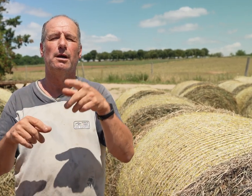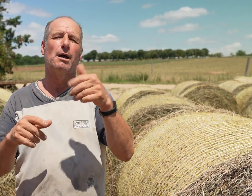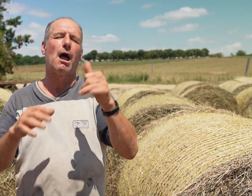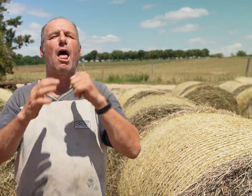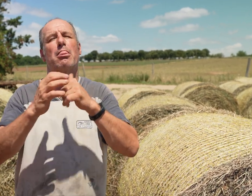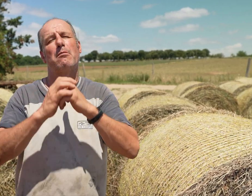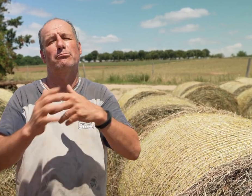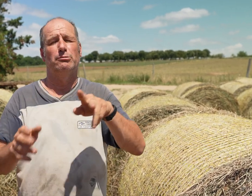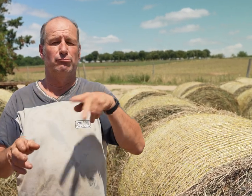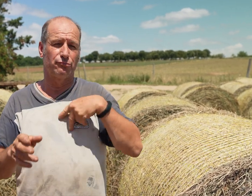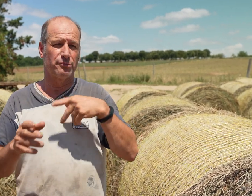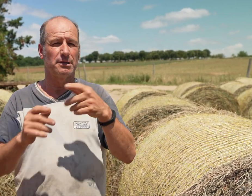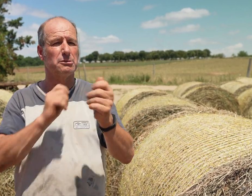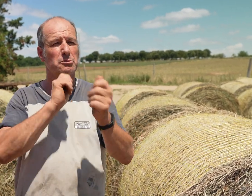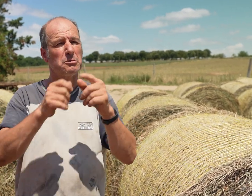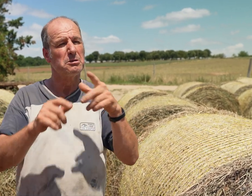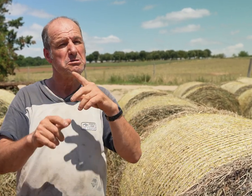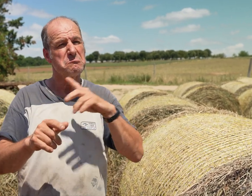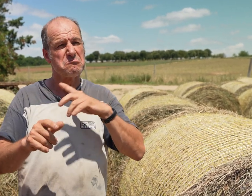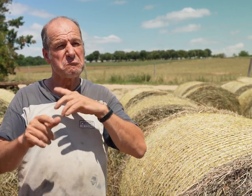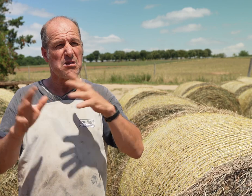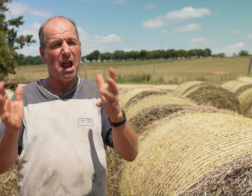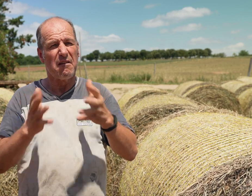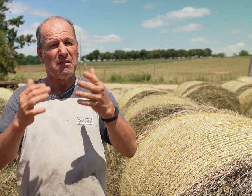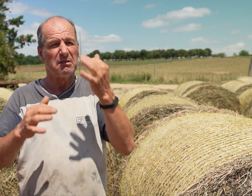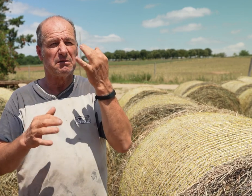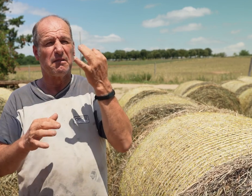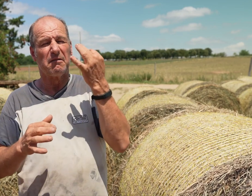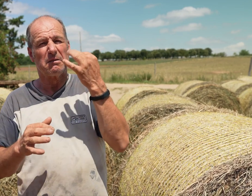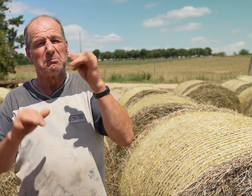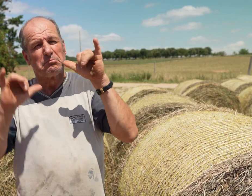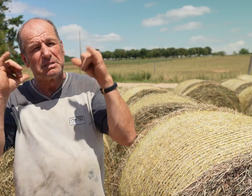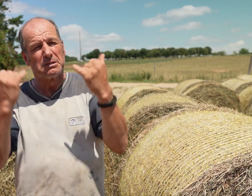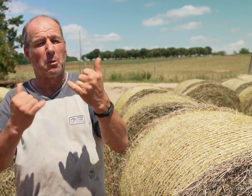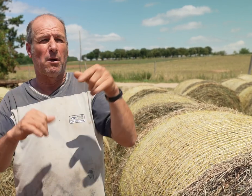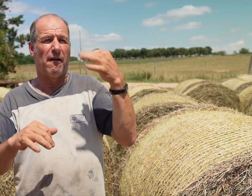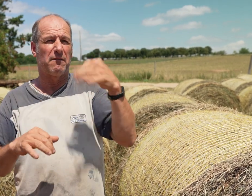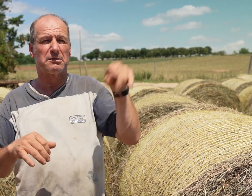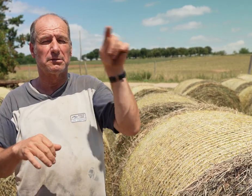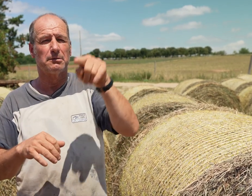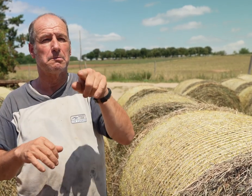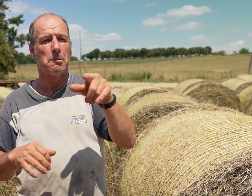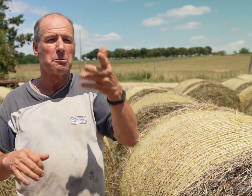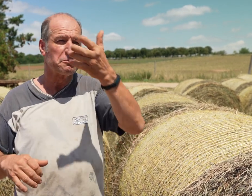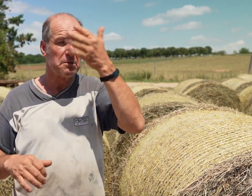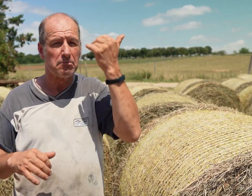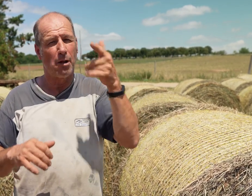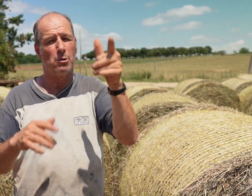in France, with a friend who worked there. What risks are there working with bison?